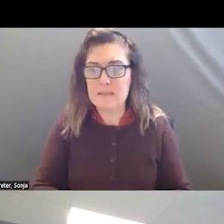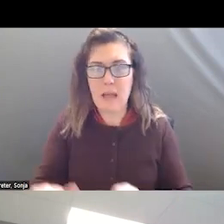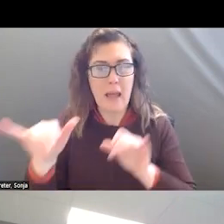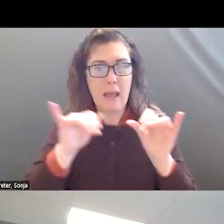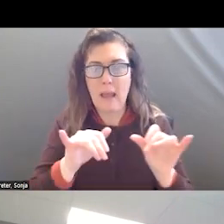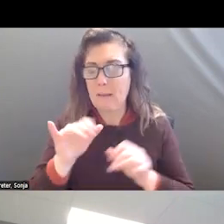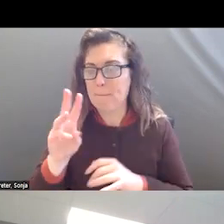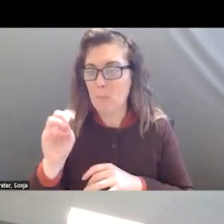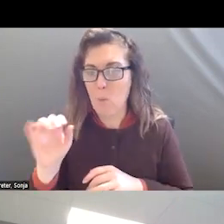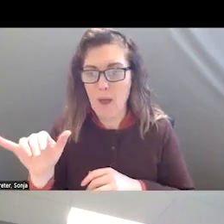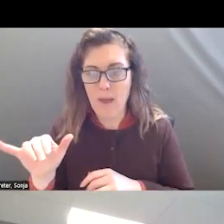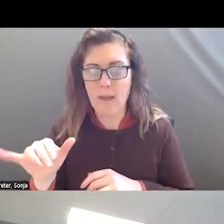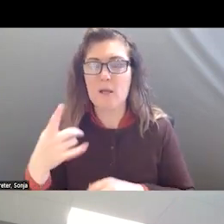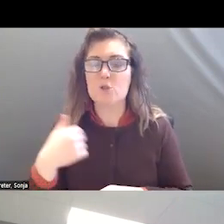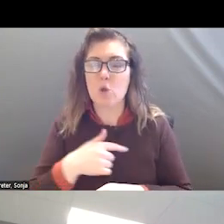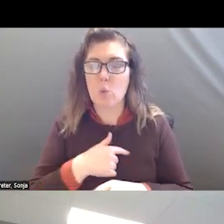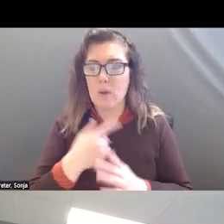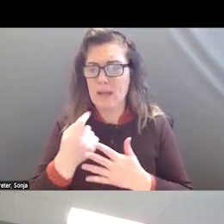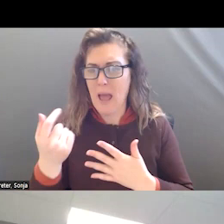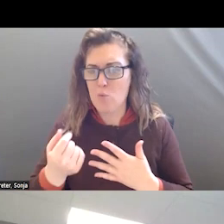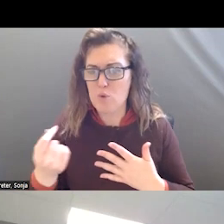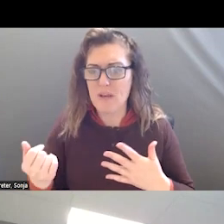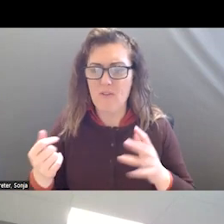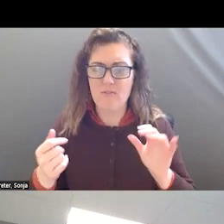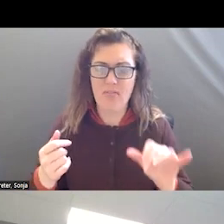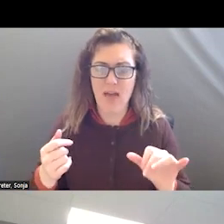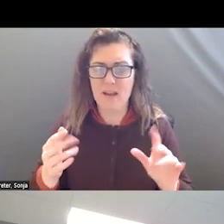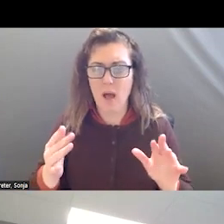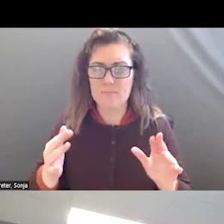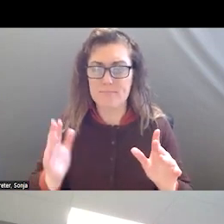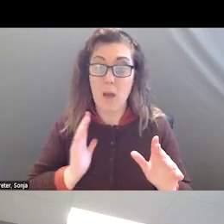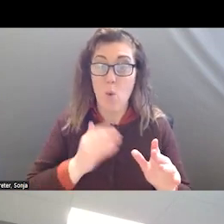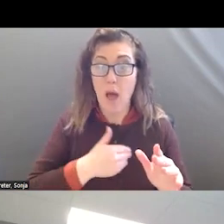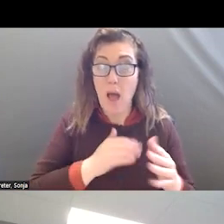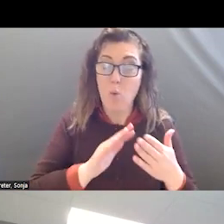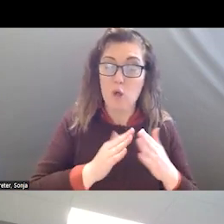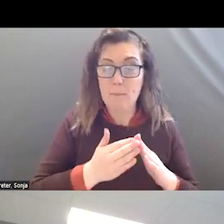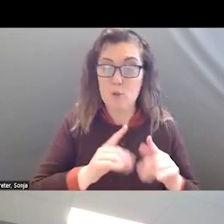WE GOT RID OF OUR COMMUNITY IS DIFFERENT SO WE WILL DO TO